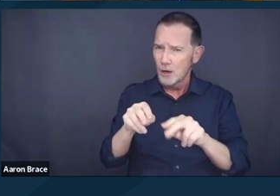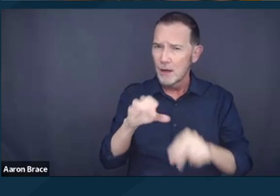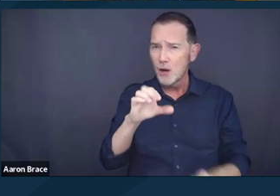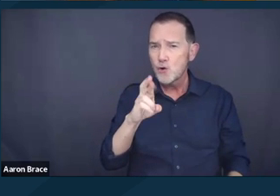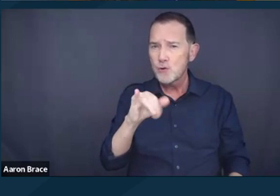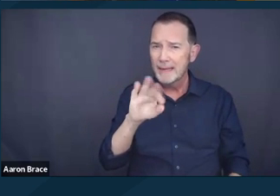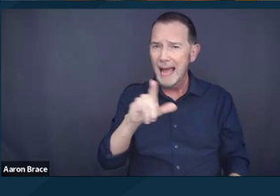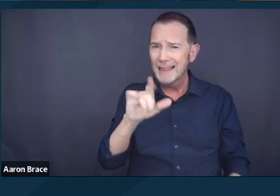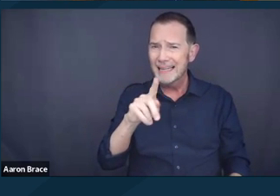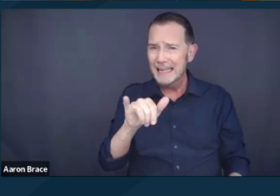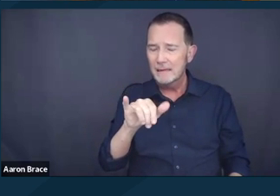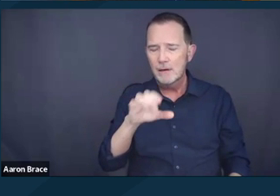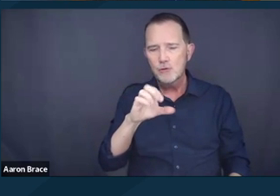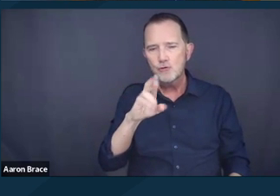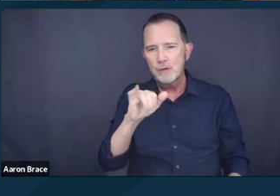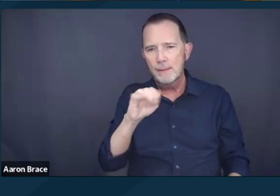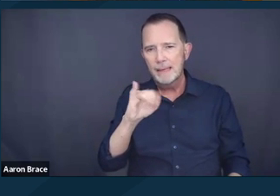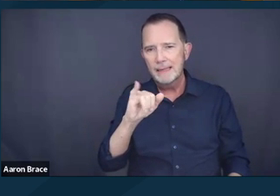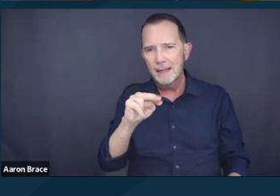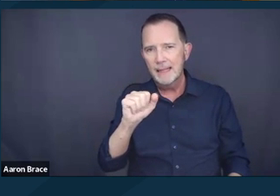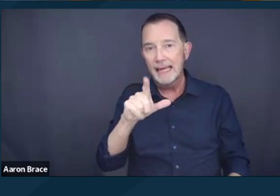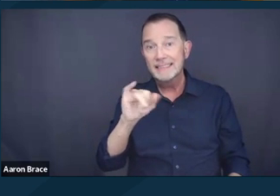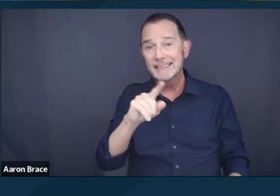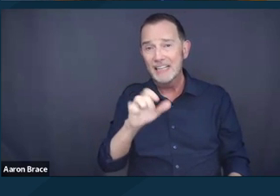and the ways that the criminal legal system